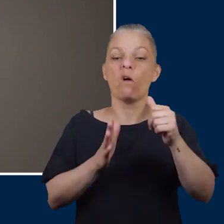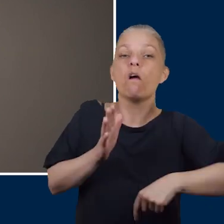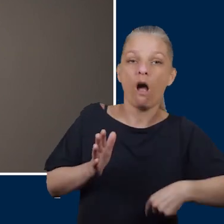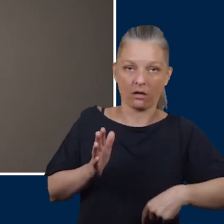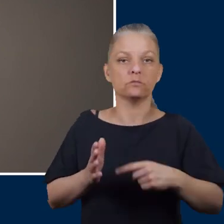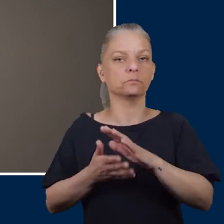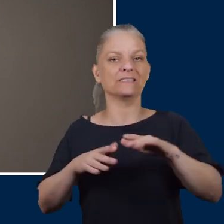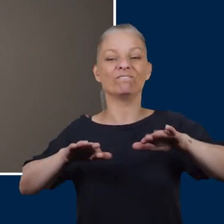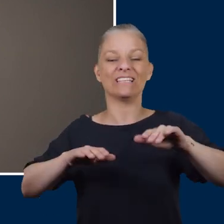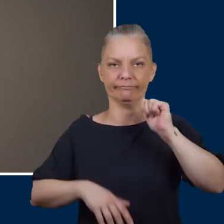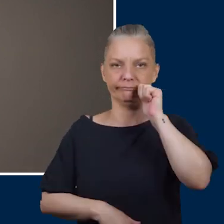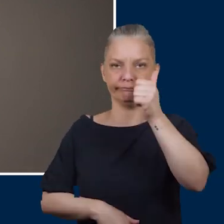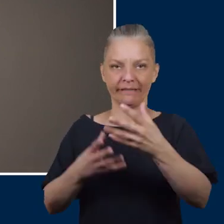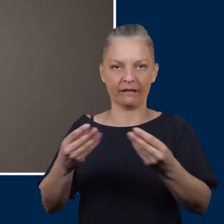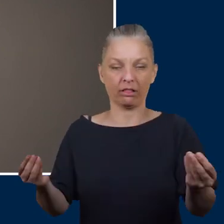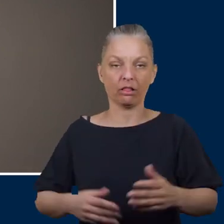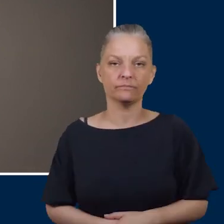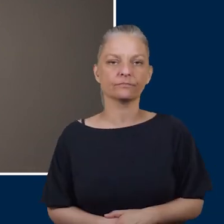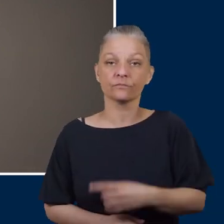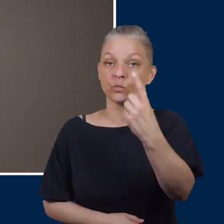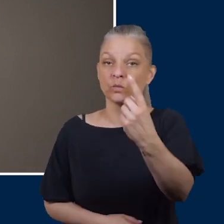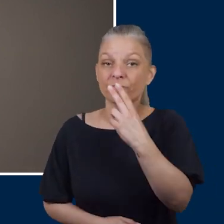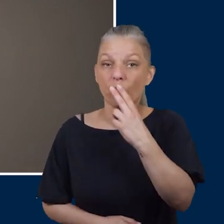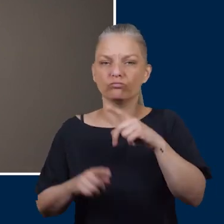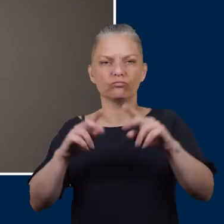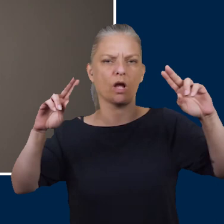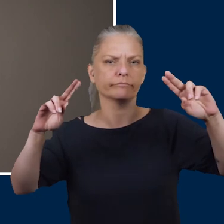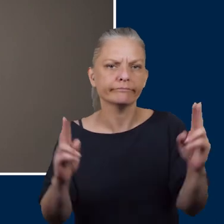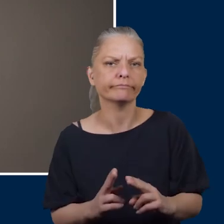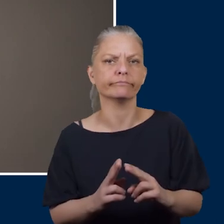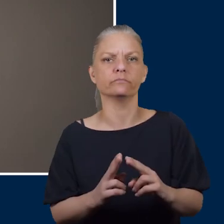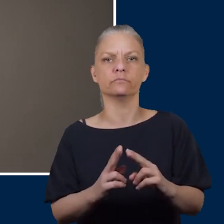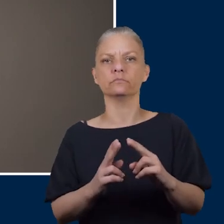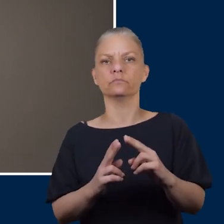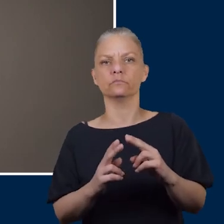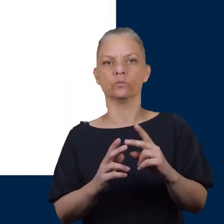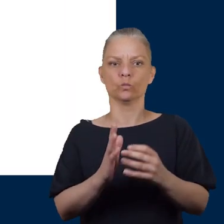to heal. If you're a smoker try to reduce the amount you smoke to improve your circulation.